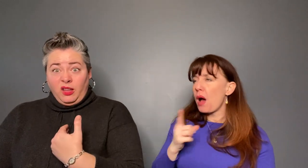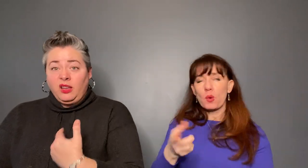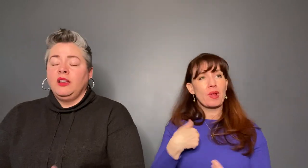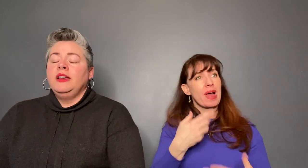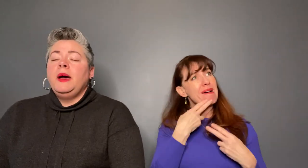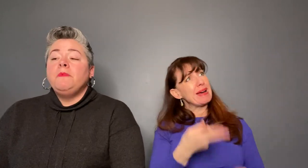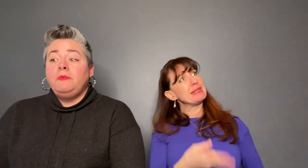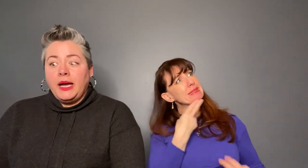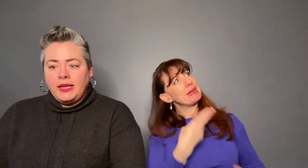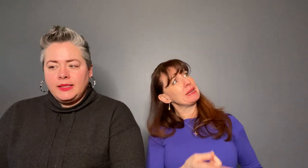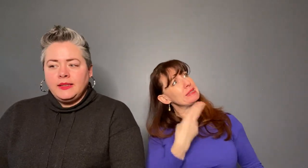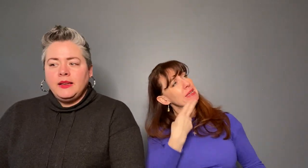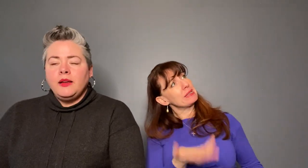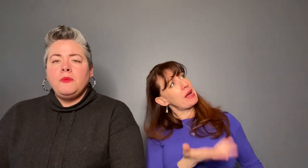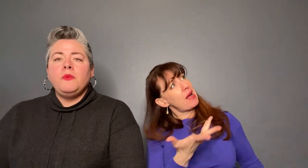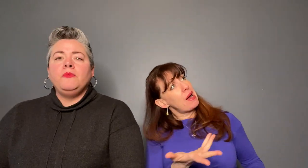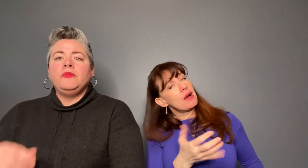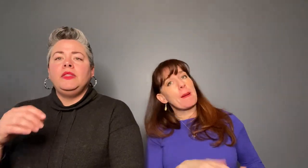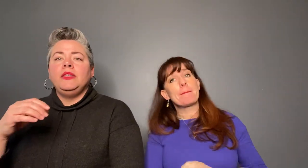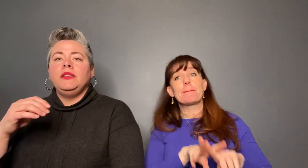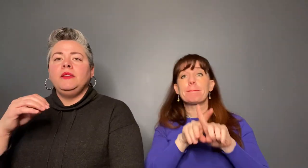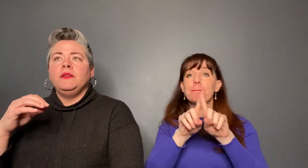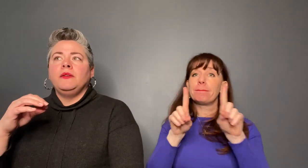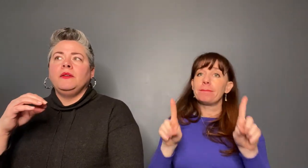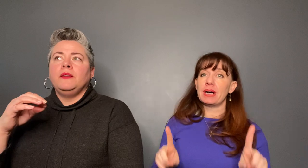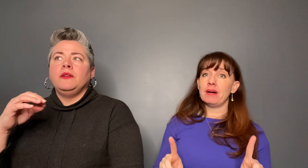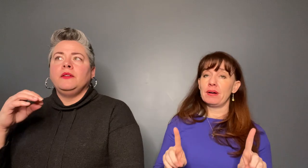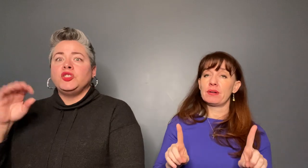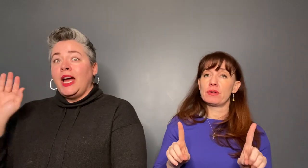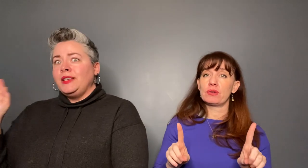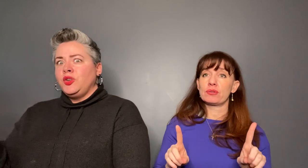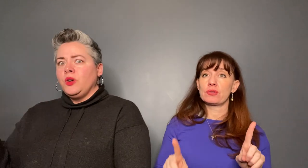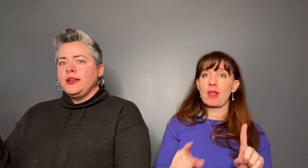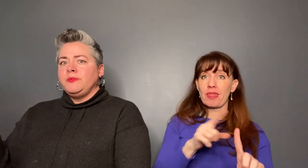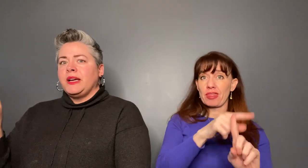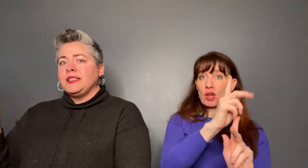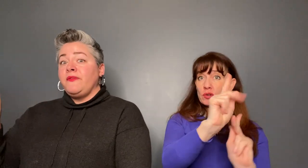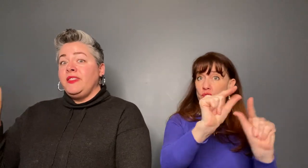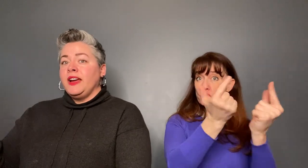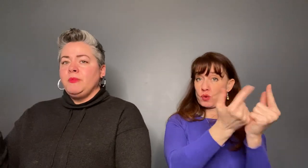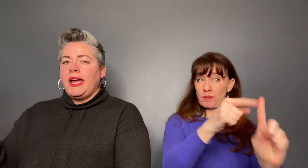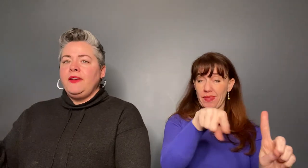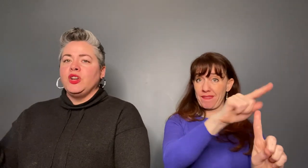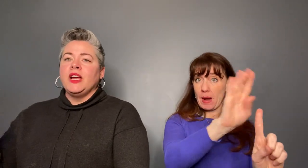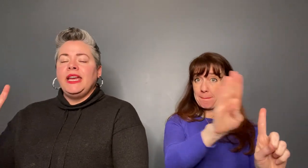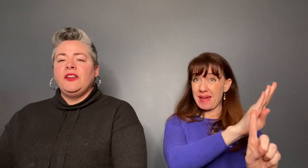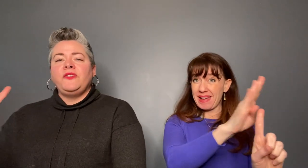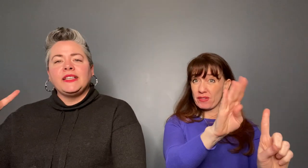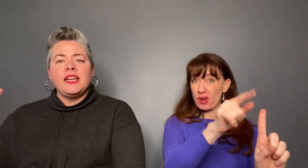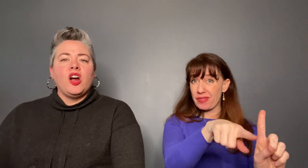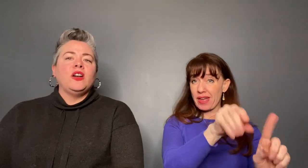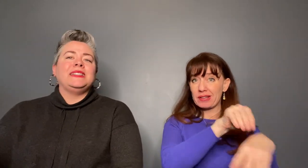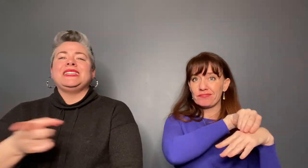anything but the shyte tourists, because of their behavior, affected our entire